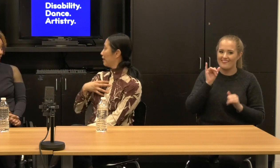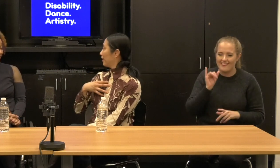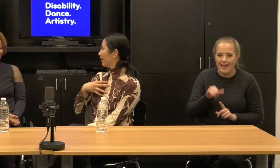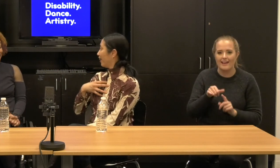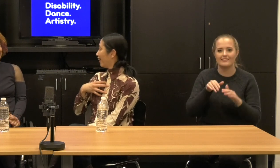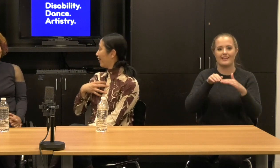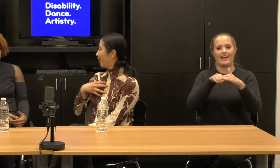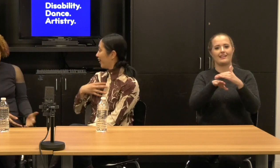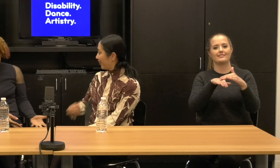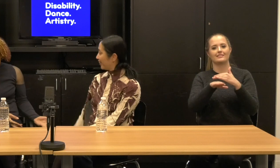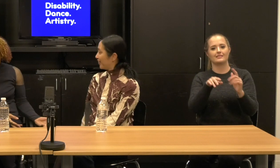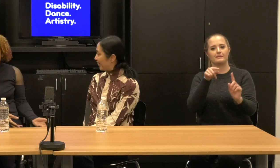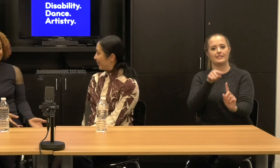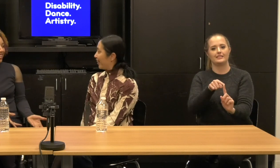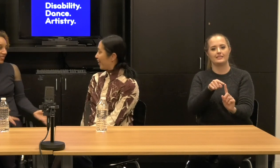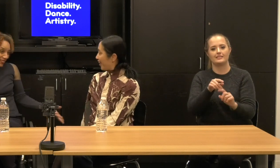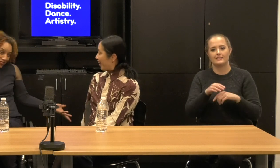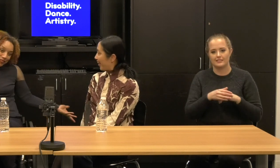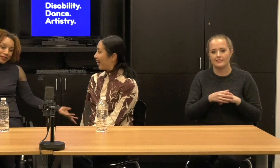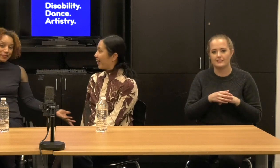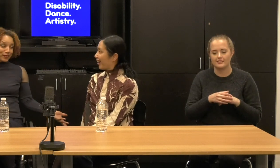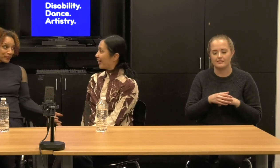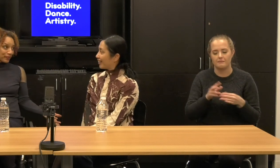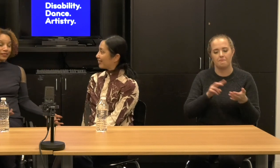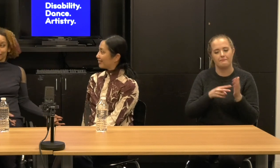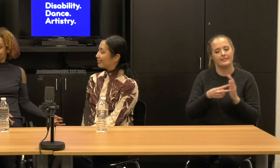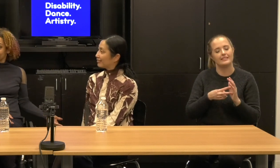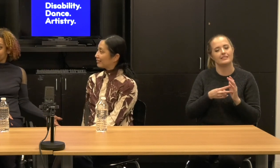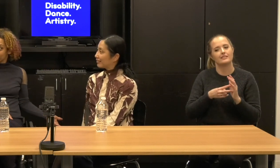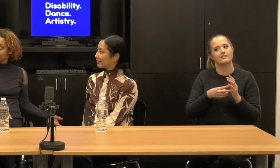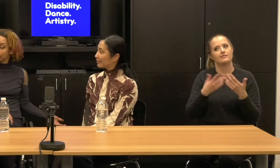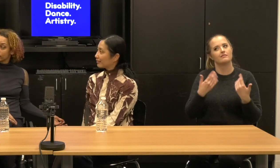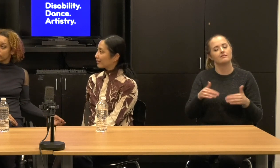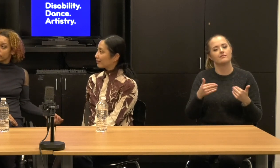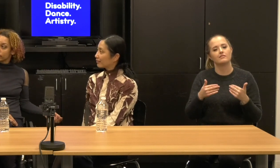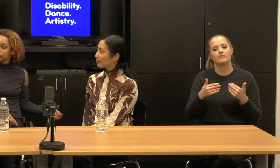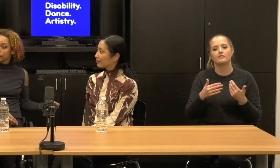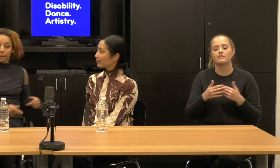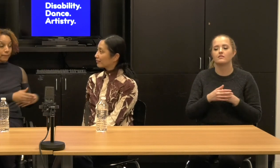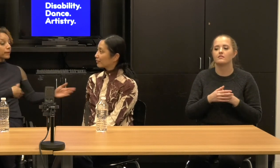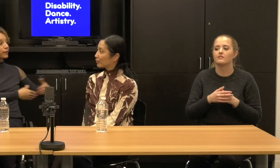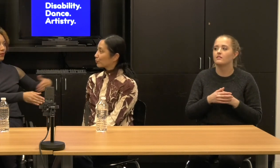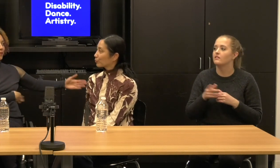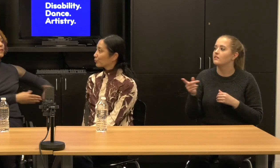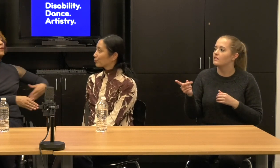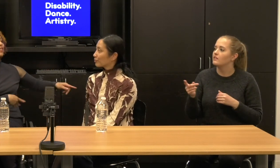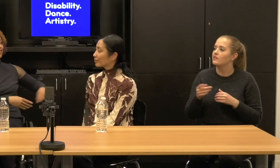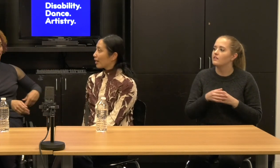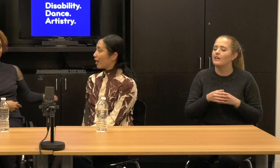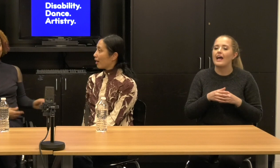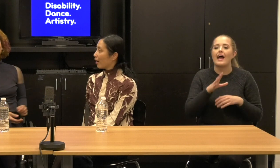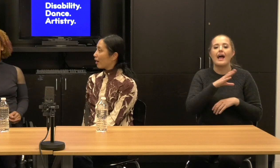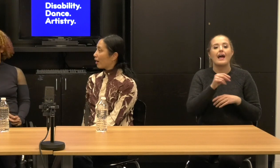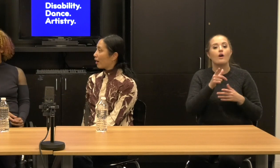Kevin: and more demonstration that the artistry and the venue become, you know, it all becomes part of the work, right?